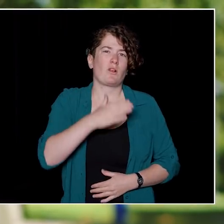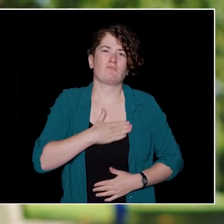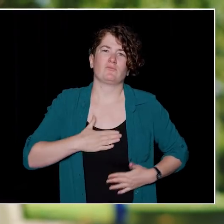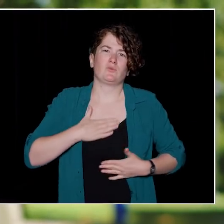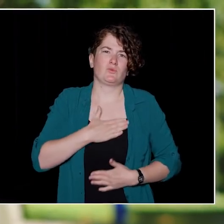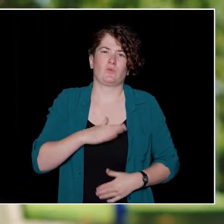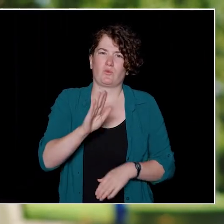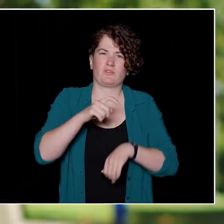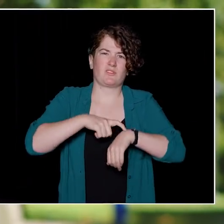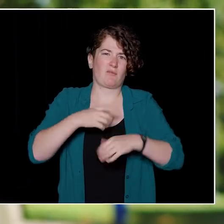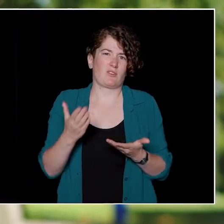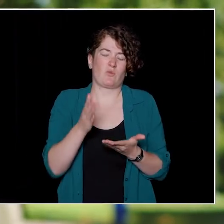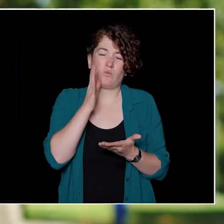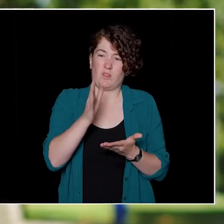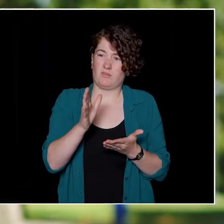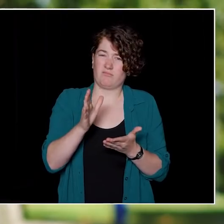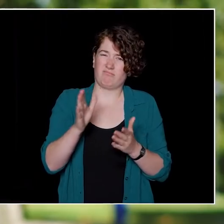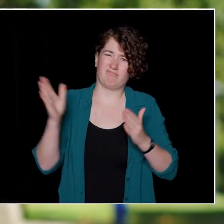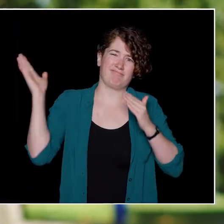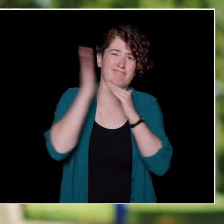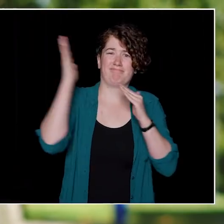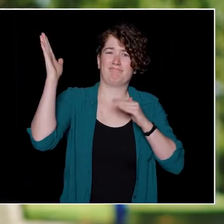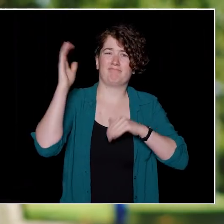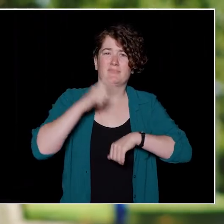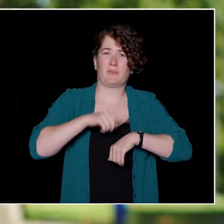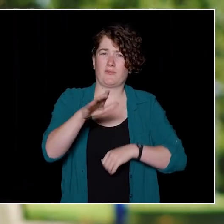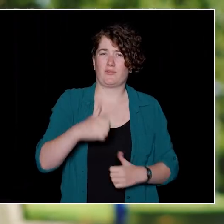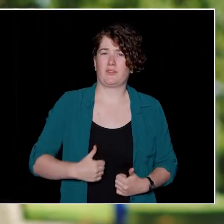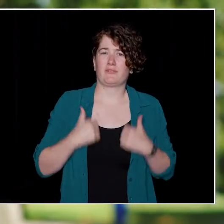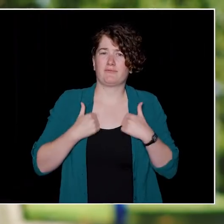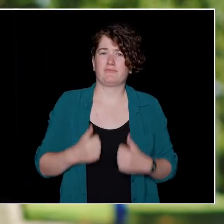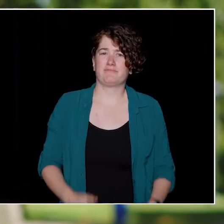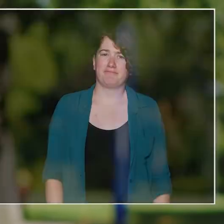and it'll be an amazing time, one of the best times of your life.